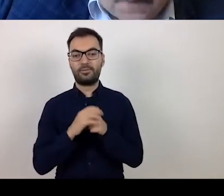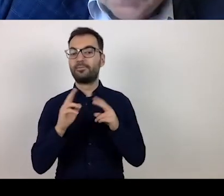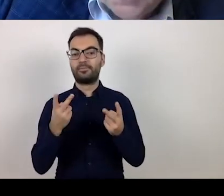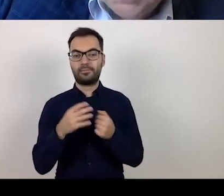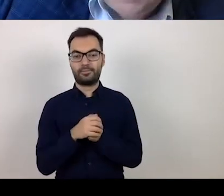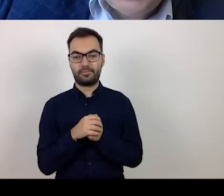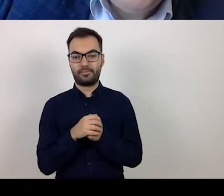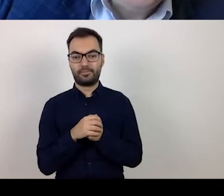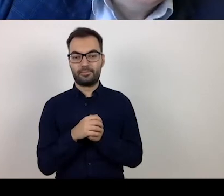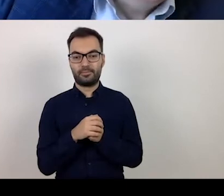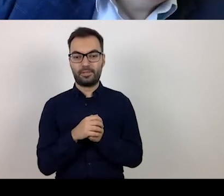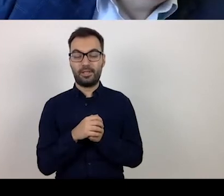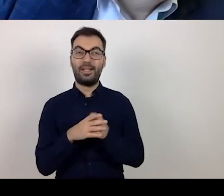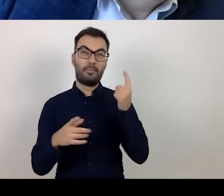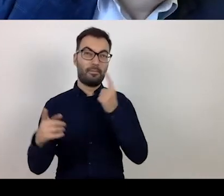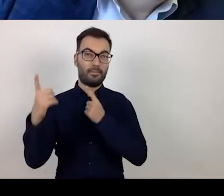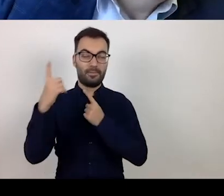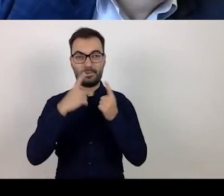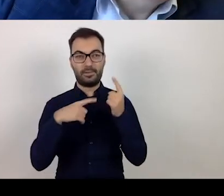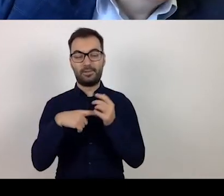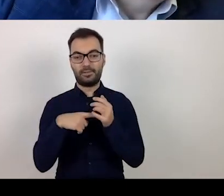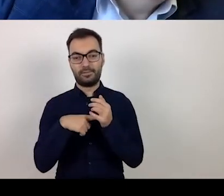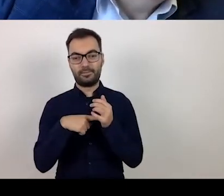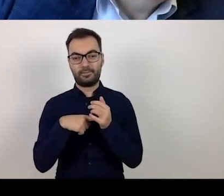and for some time they will continue to do so,